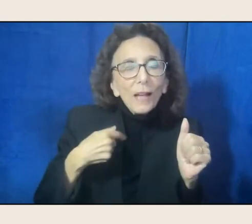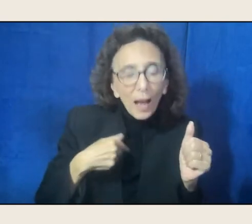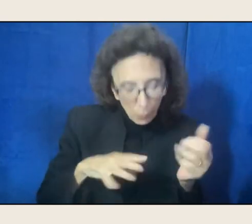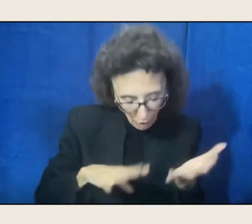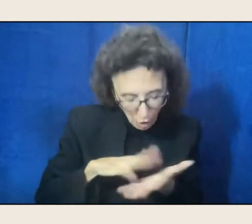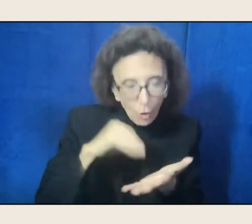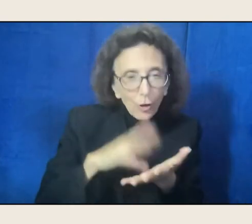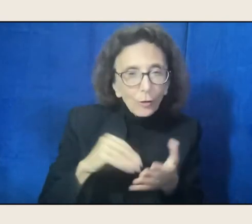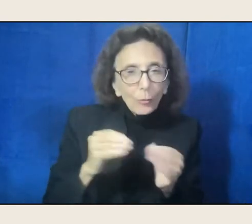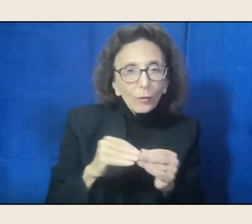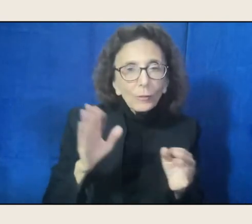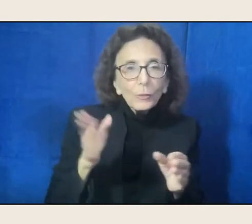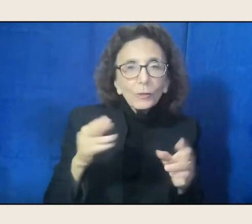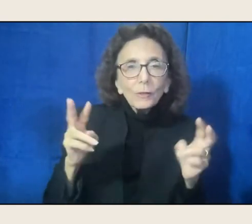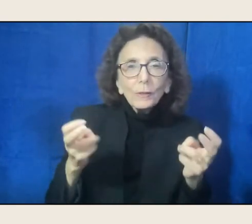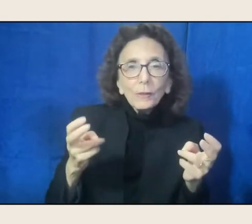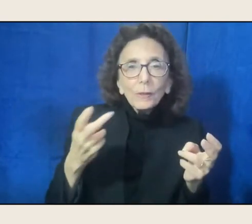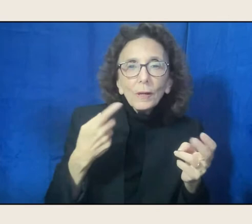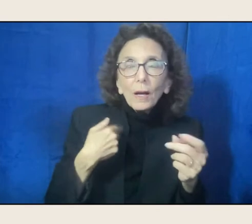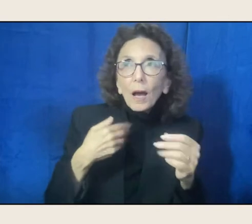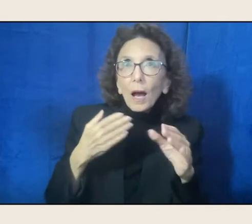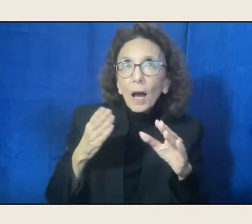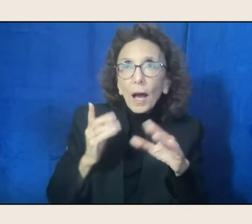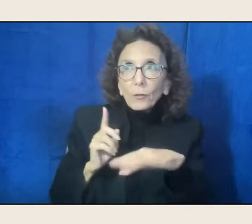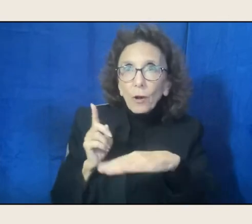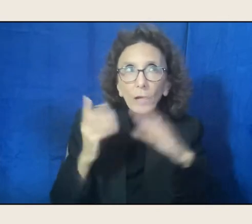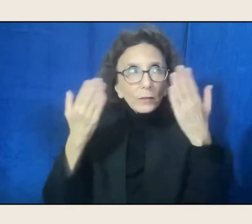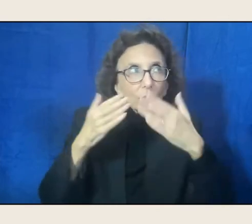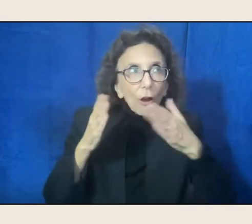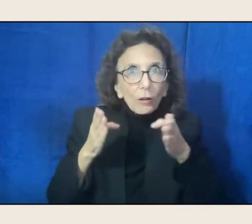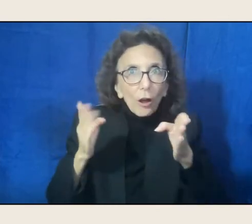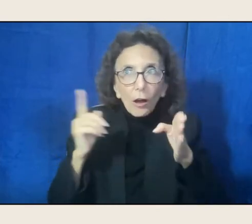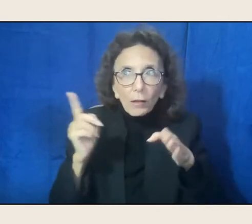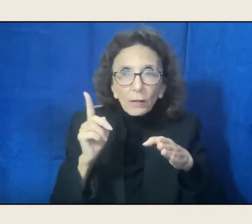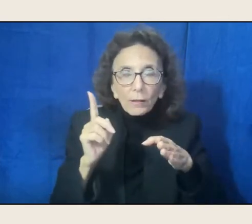I cross the dark hallway, because my mother's beginning to sing.